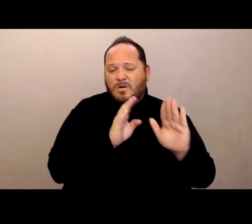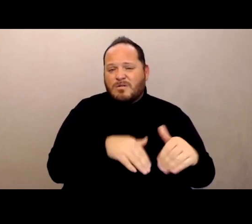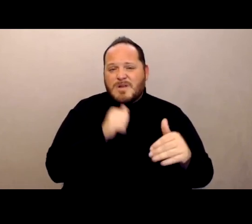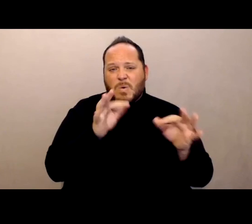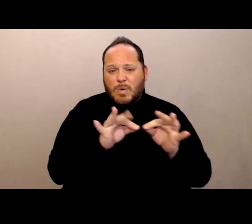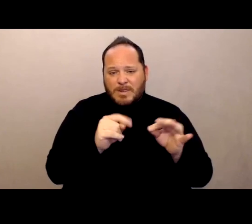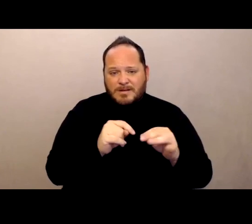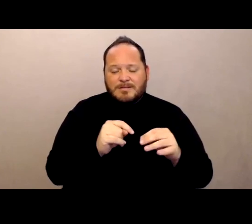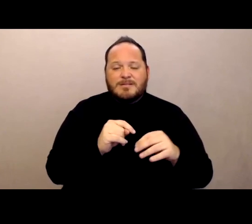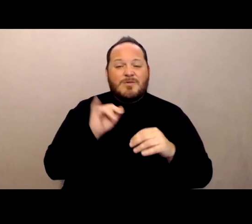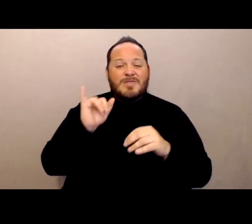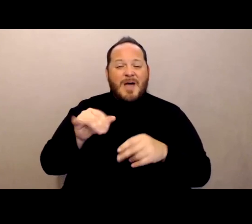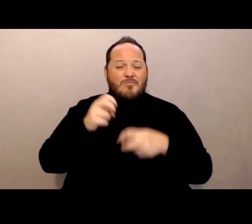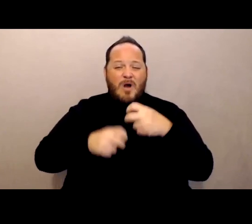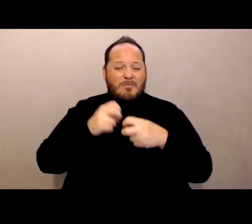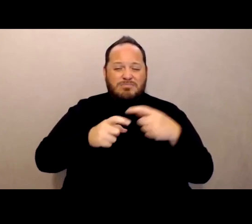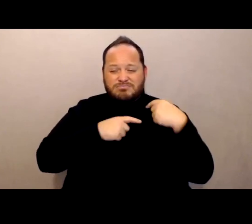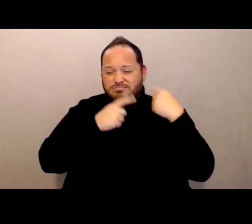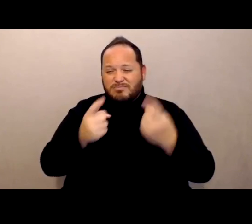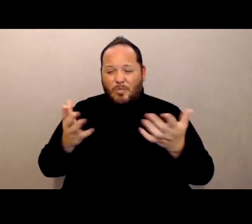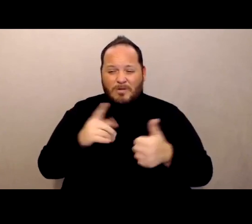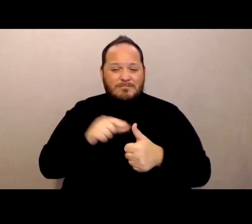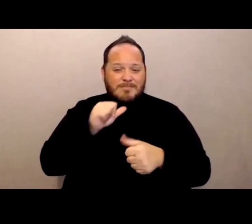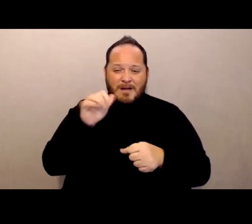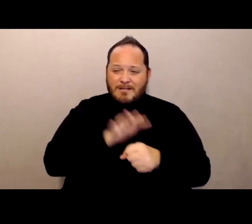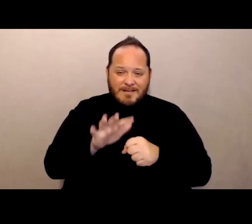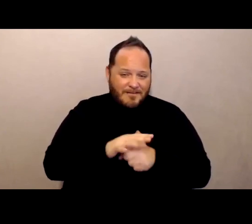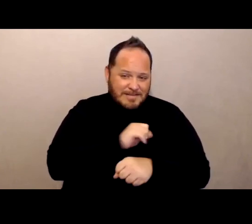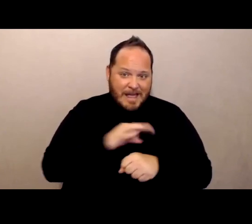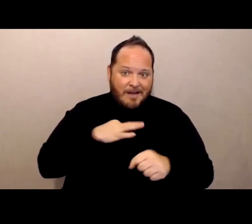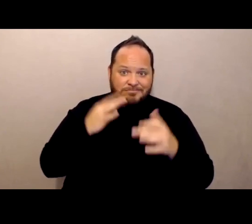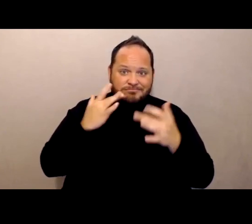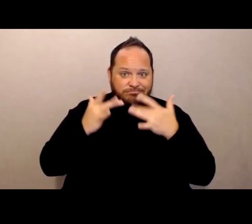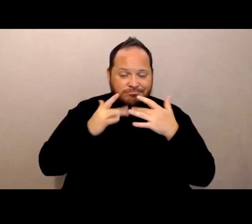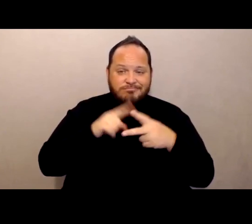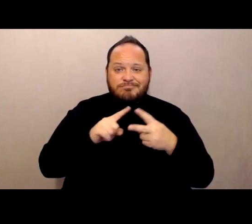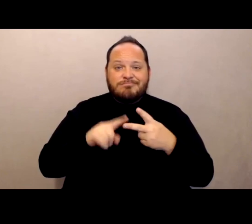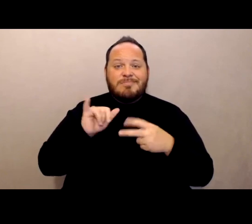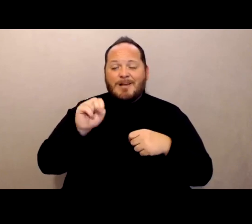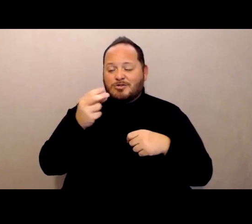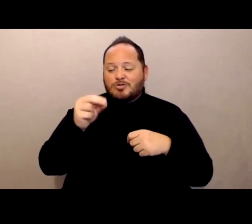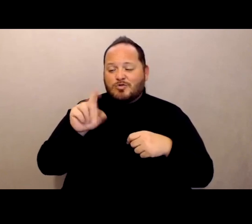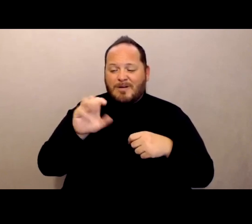the chronic short-cutting is another area where, in the non enforcement of the requirements